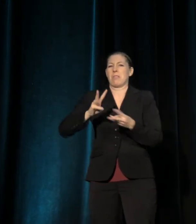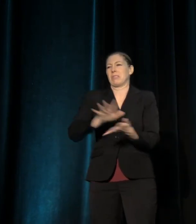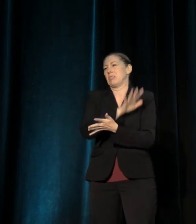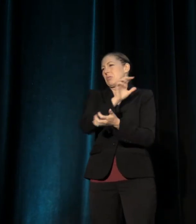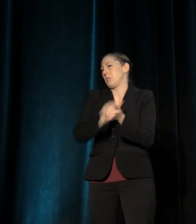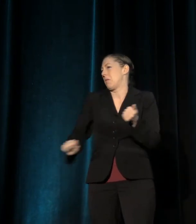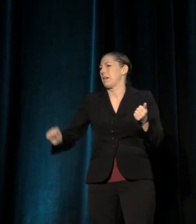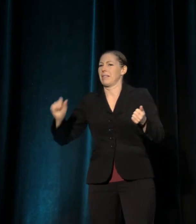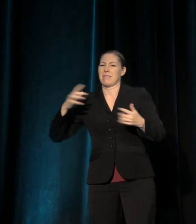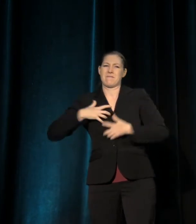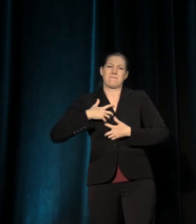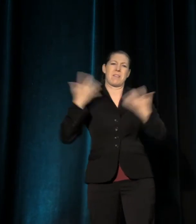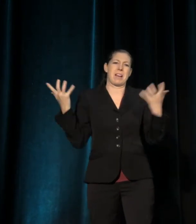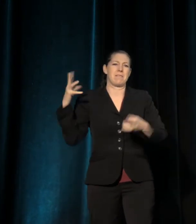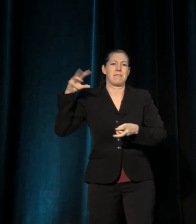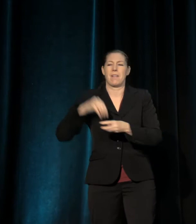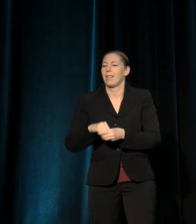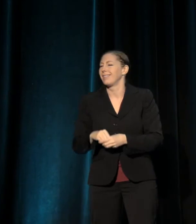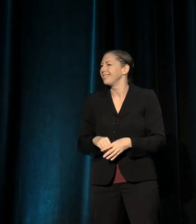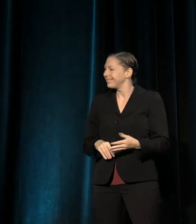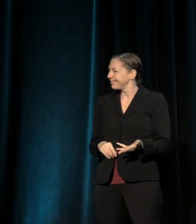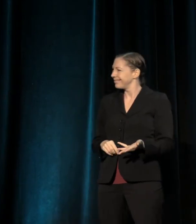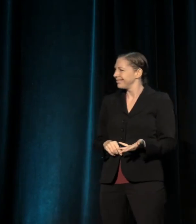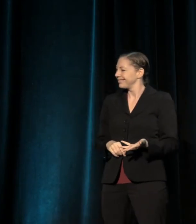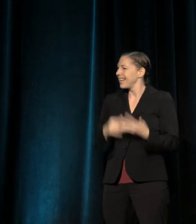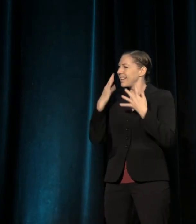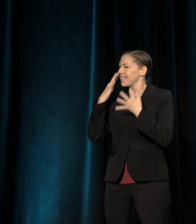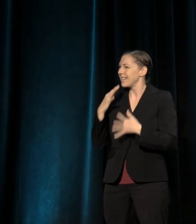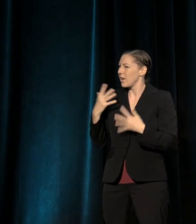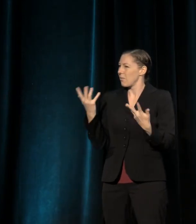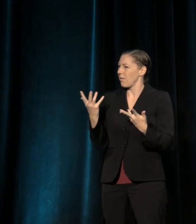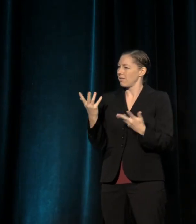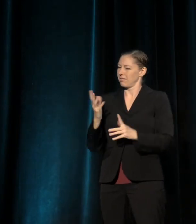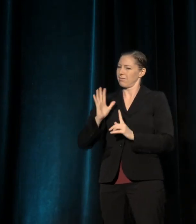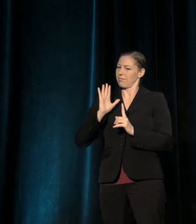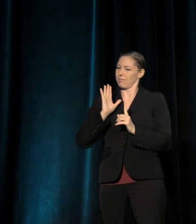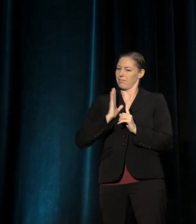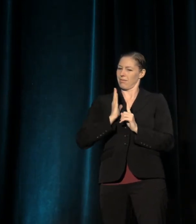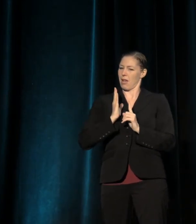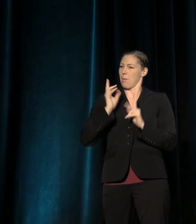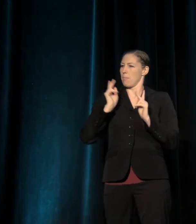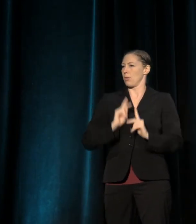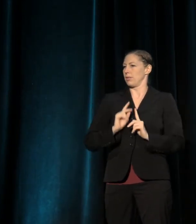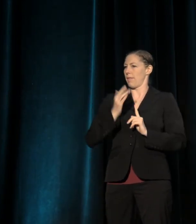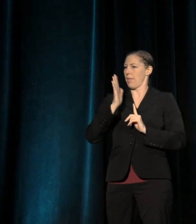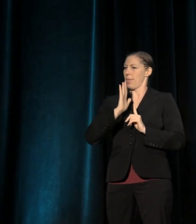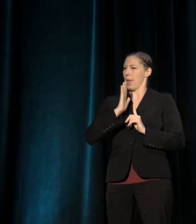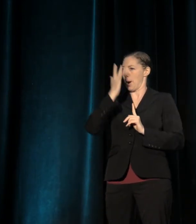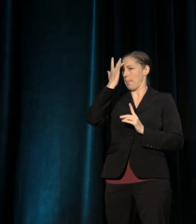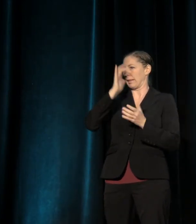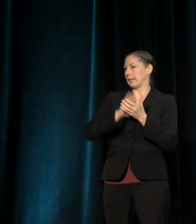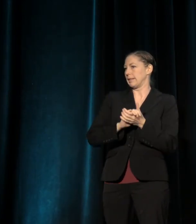And perhaps the saddest thing about this is what it reveals about what they believe about themselves, or what it may reveal